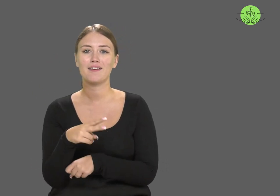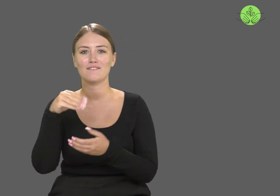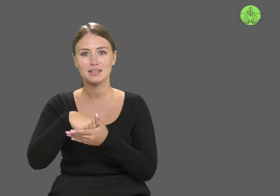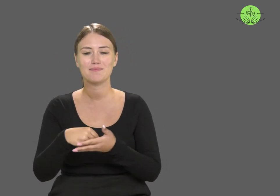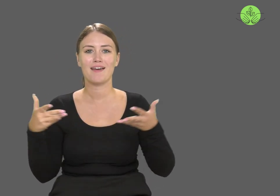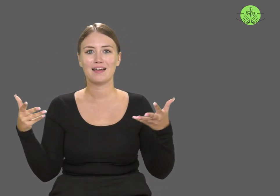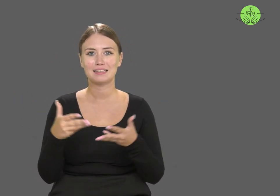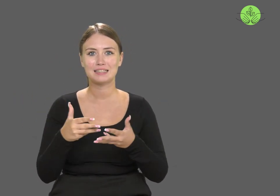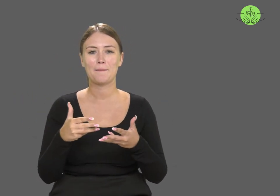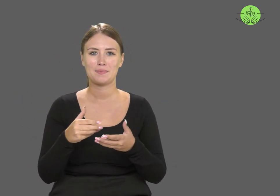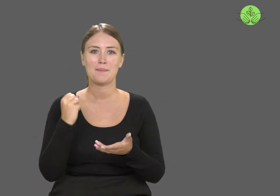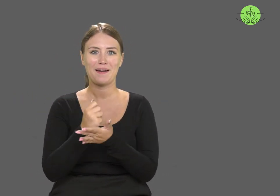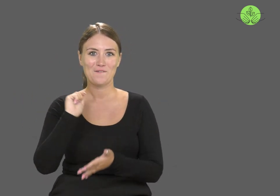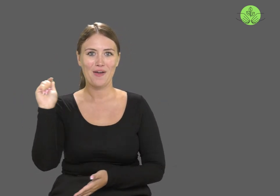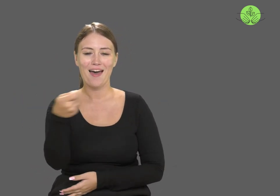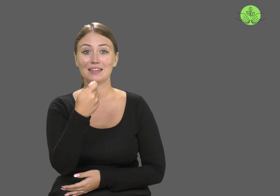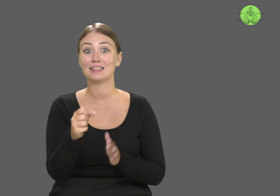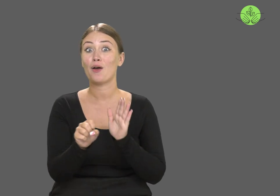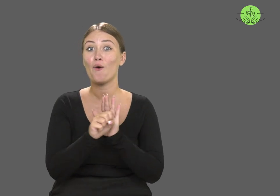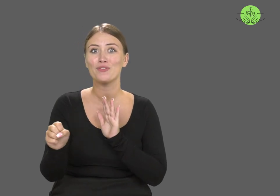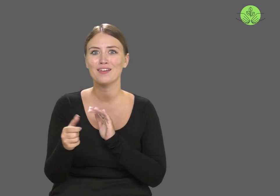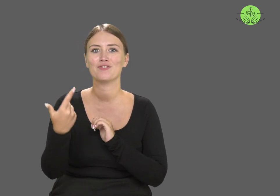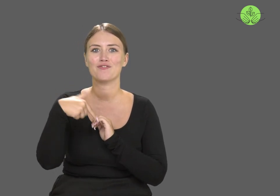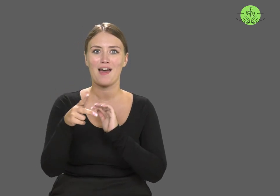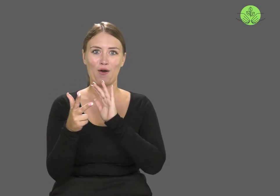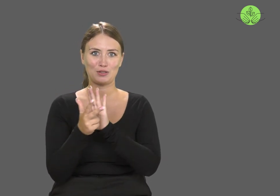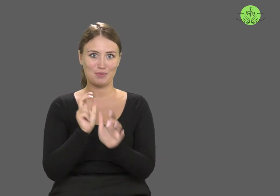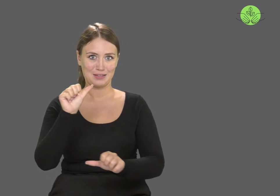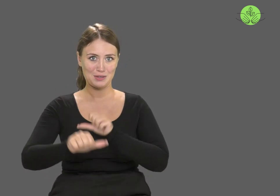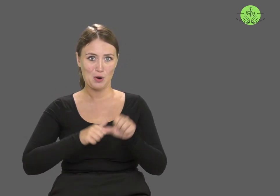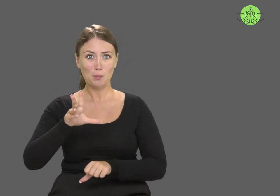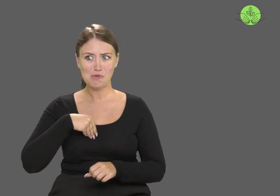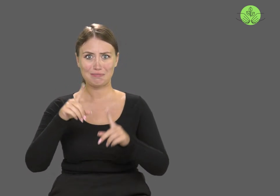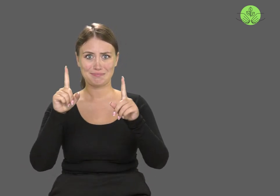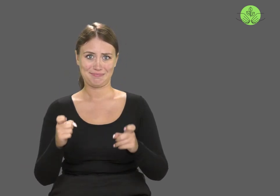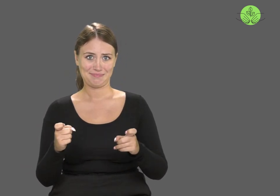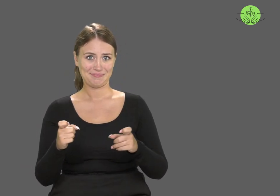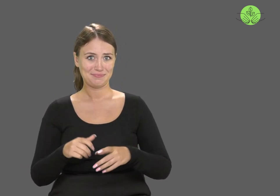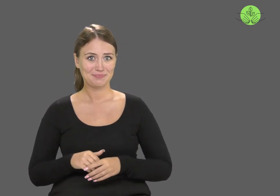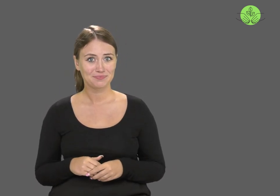to take the driving test in 2018!